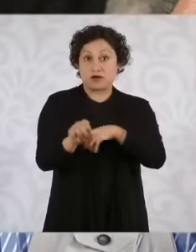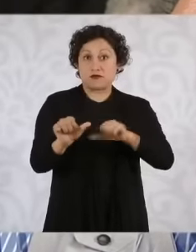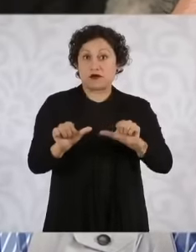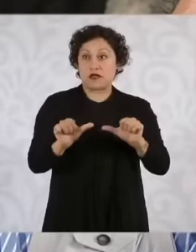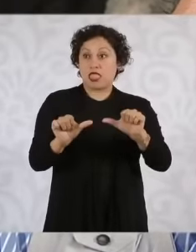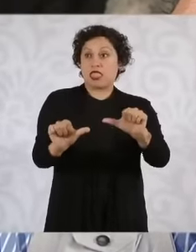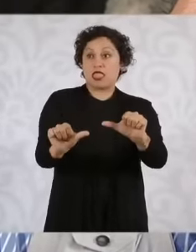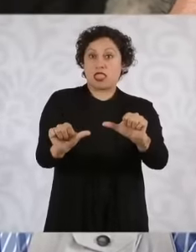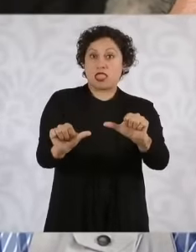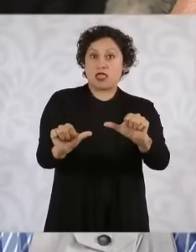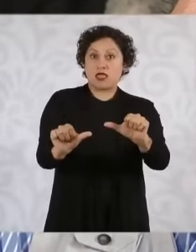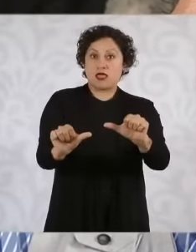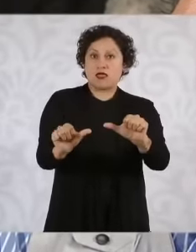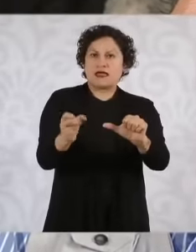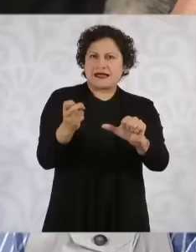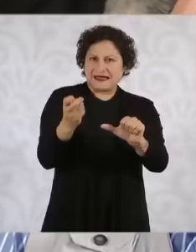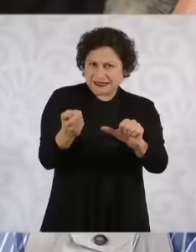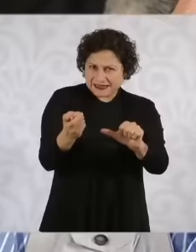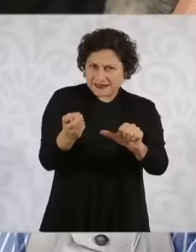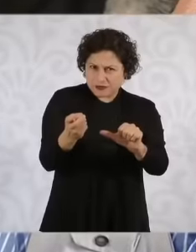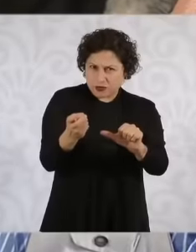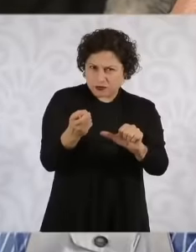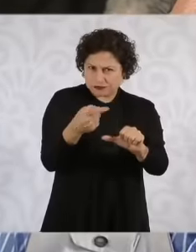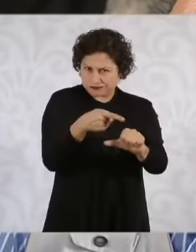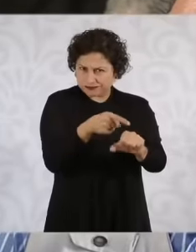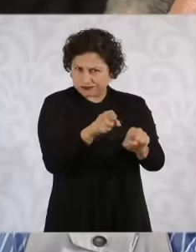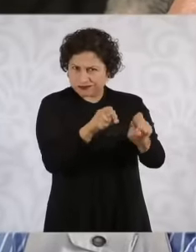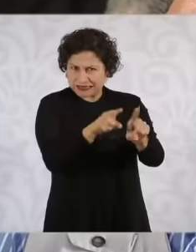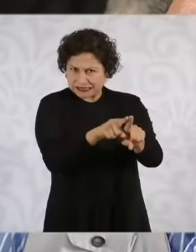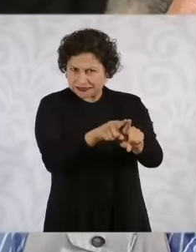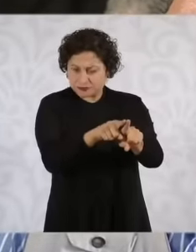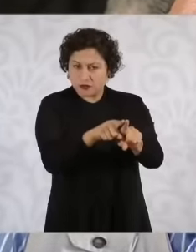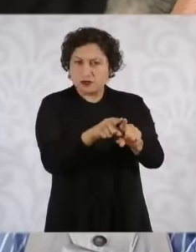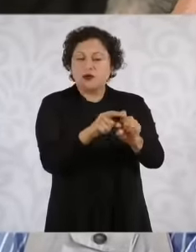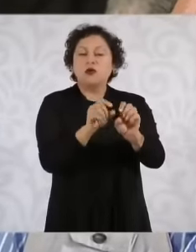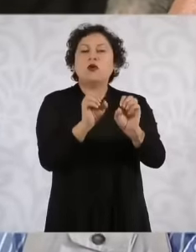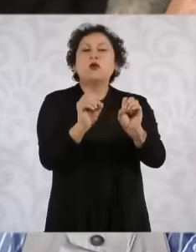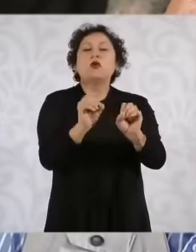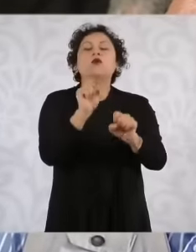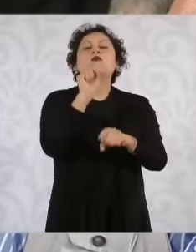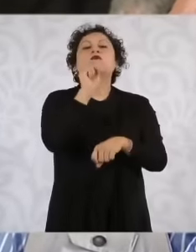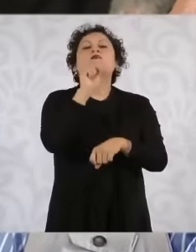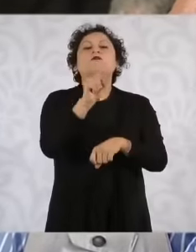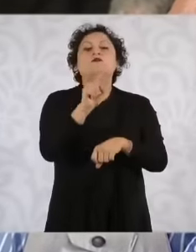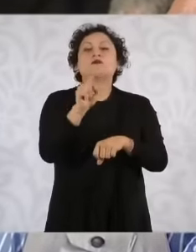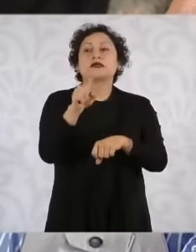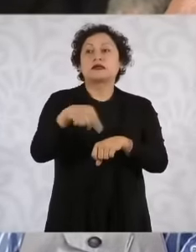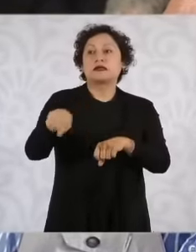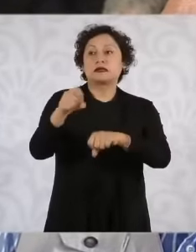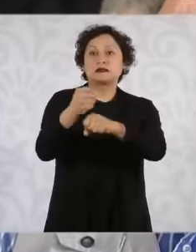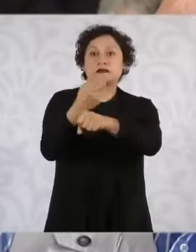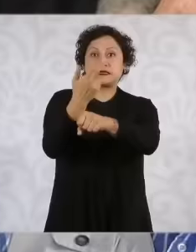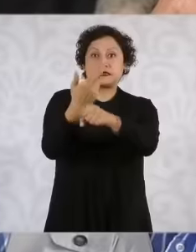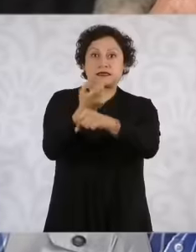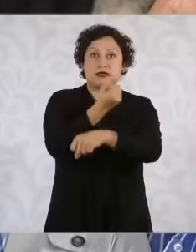a cause, eh. For example, if the secretaries of health and education They are attending